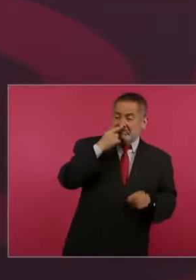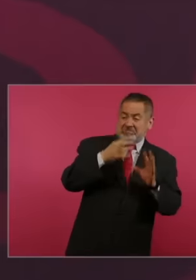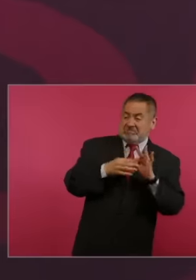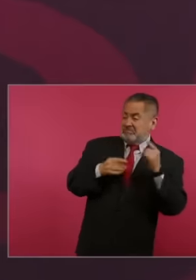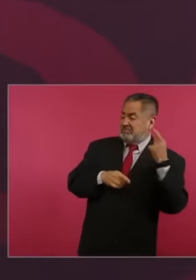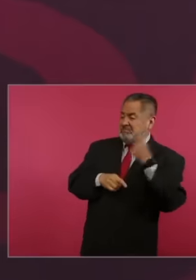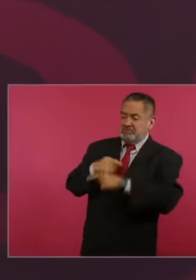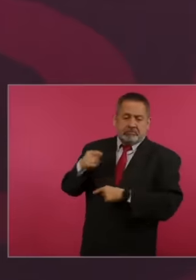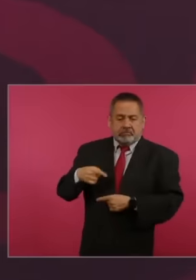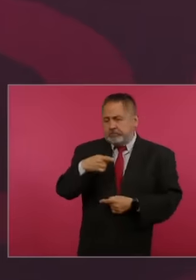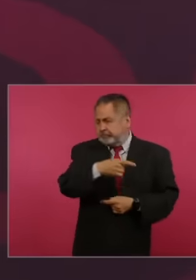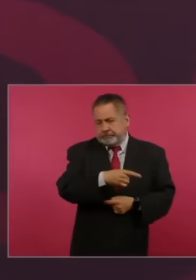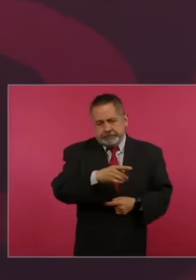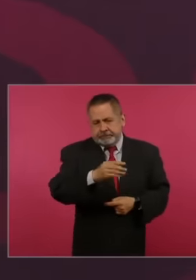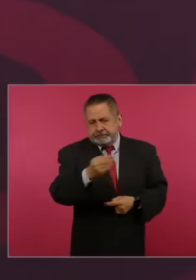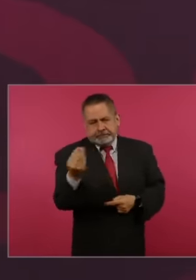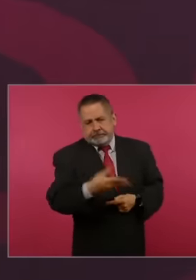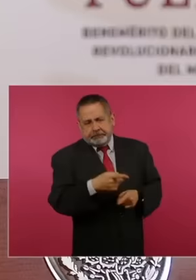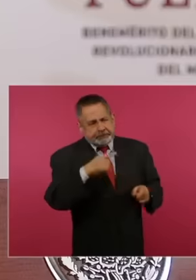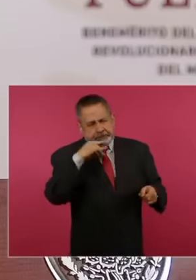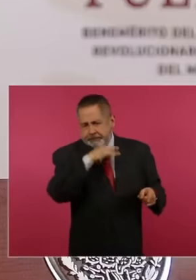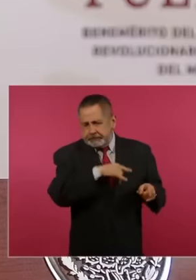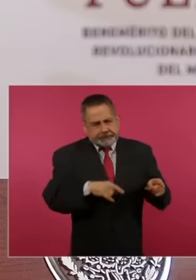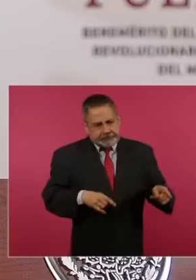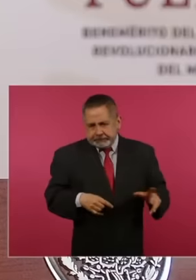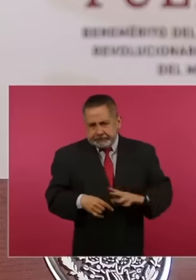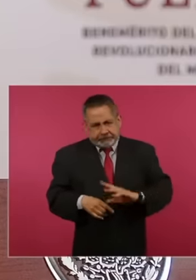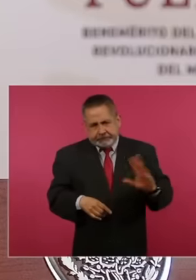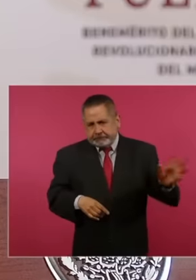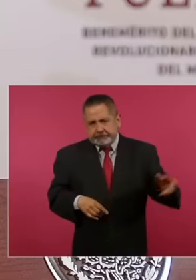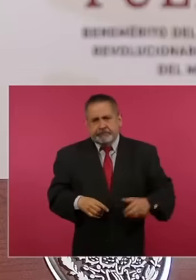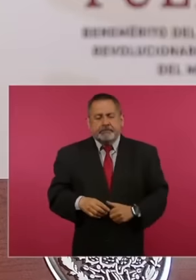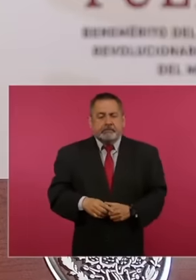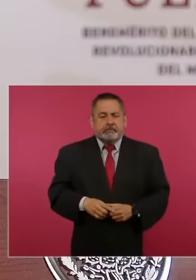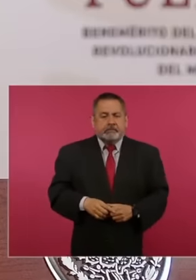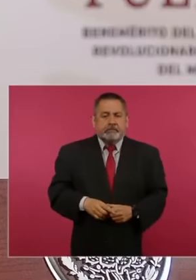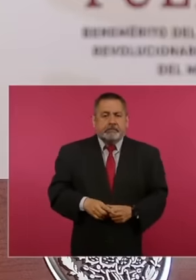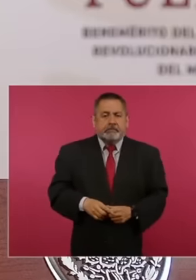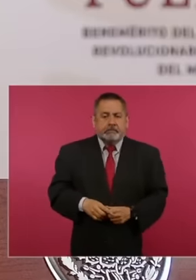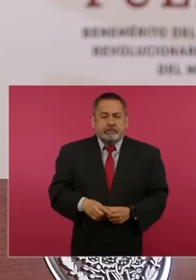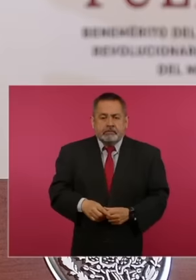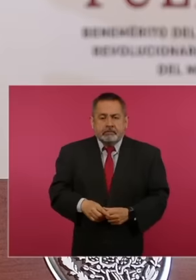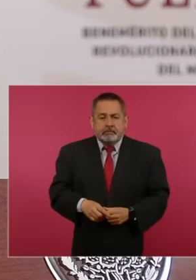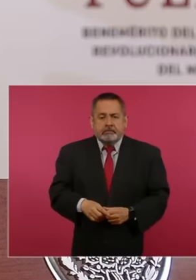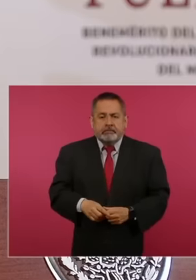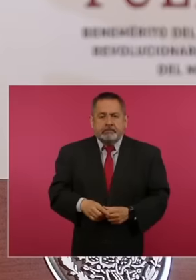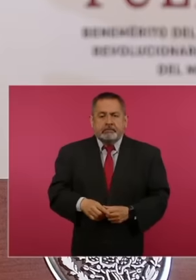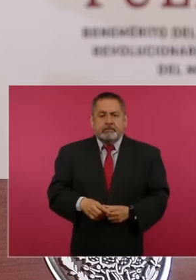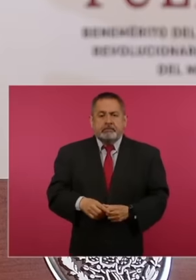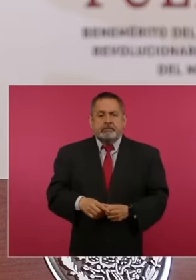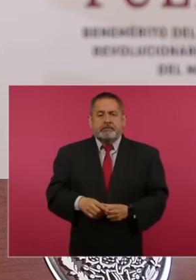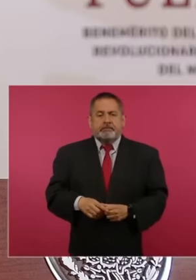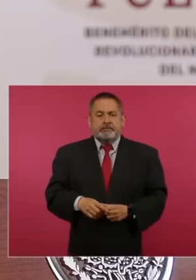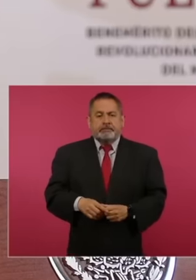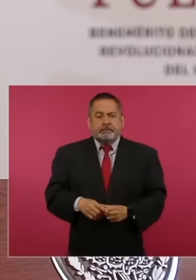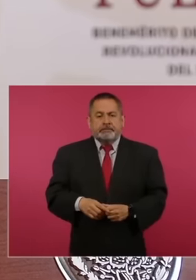hypocrisy not only of